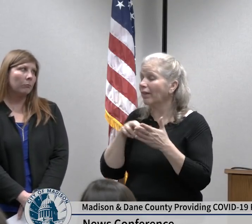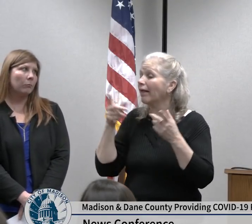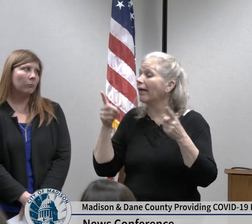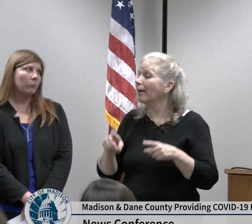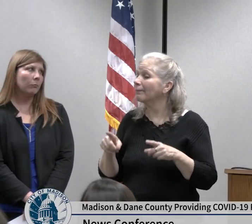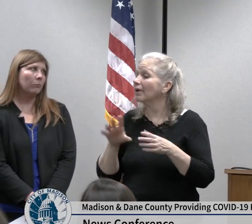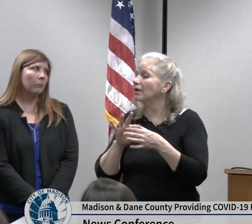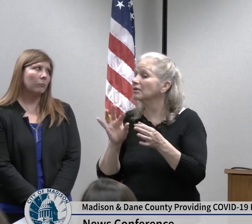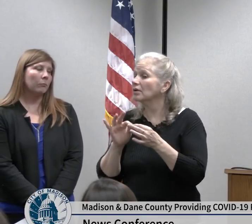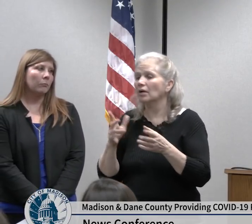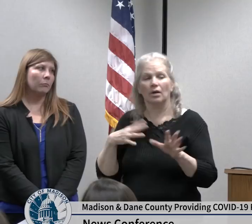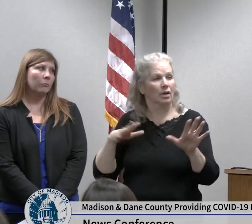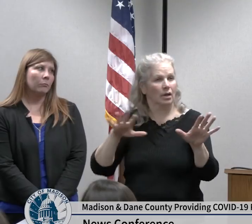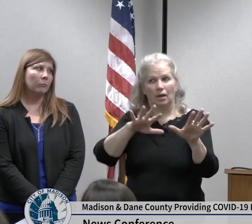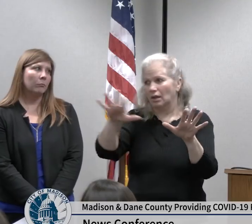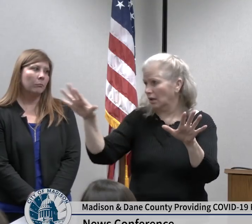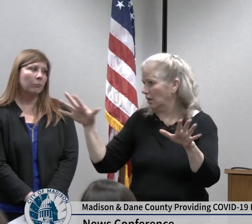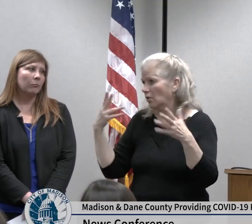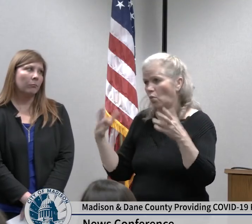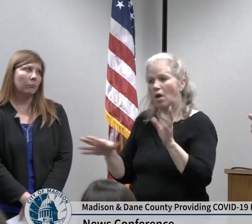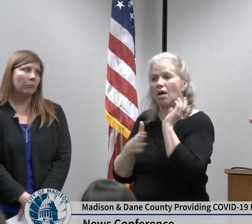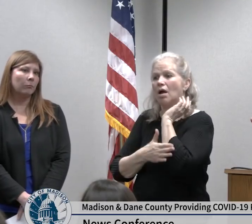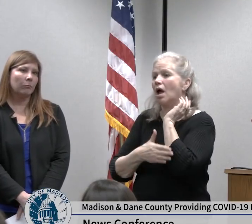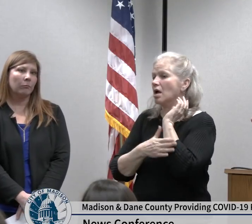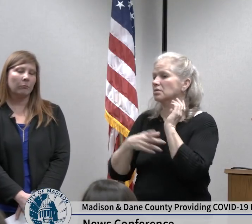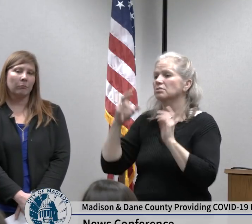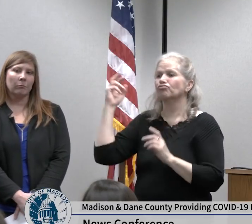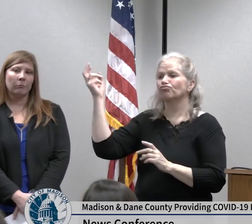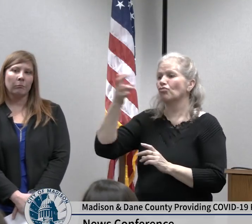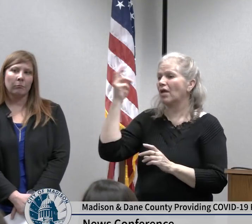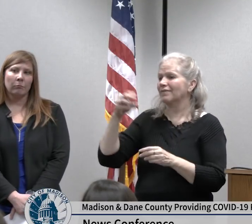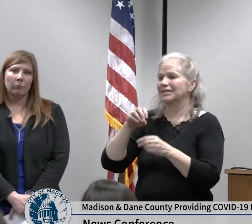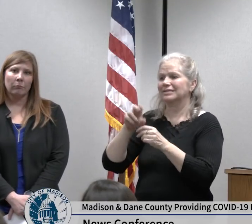employees to travel any into any states that have ten or more cases this is a